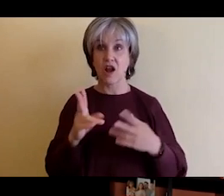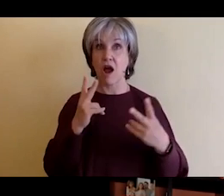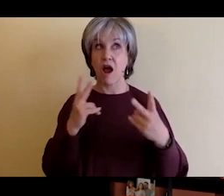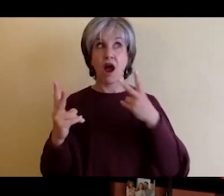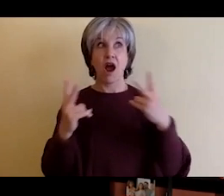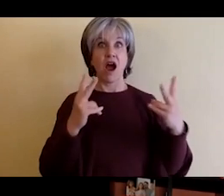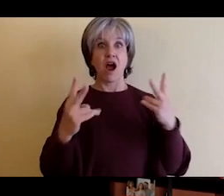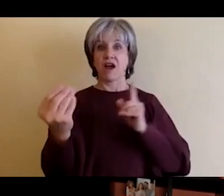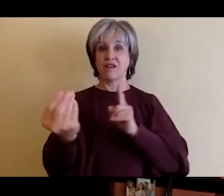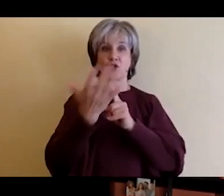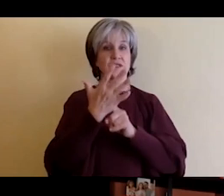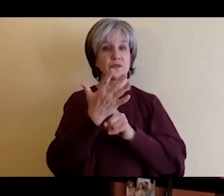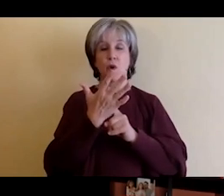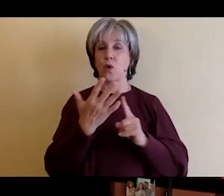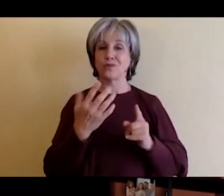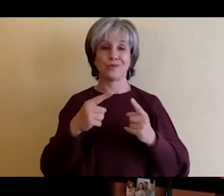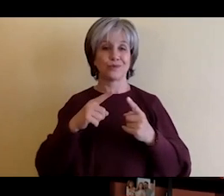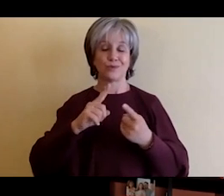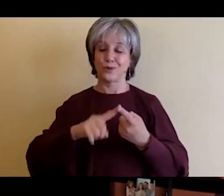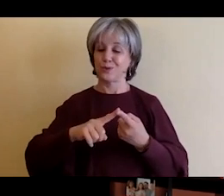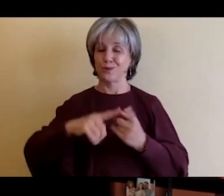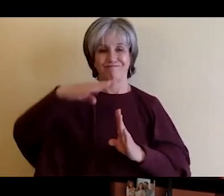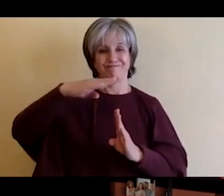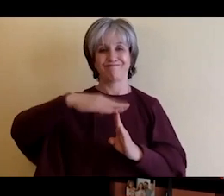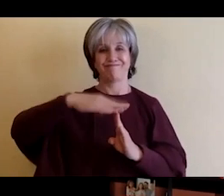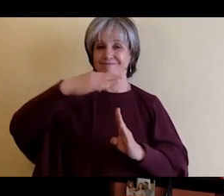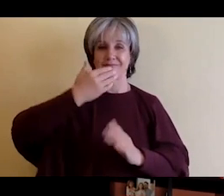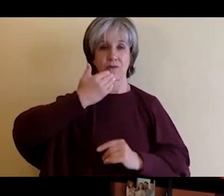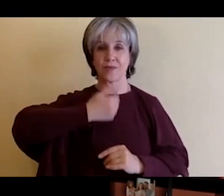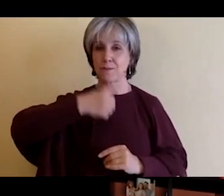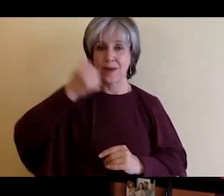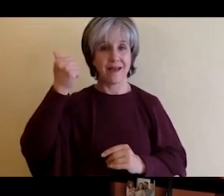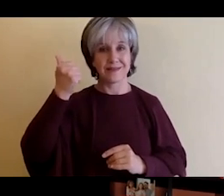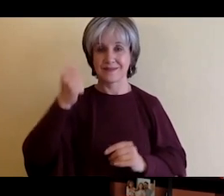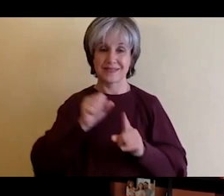post-production systems that you can or post-production